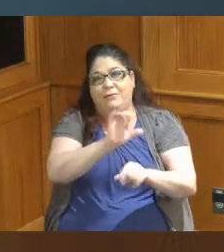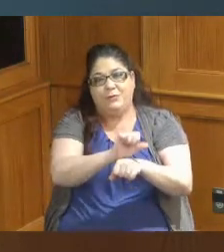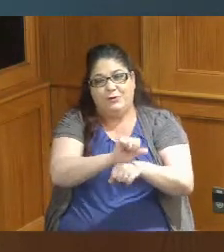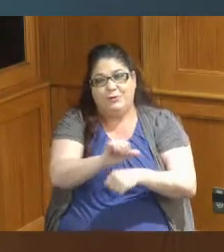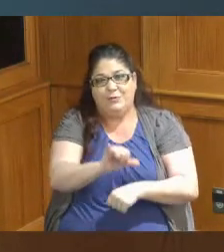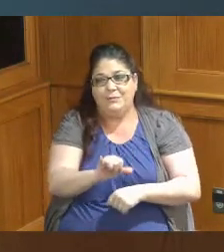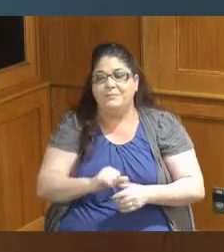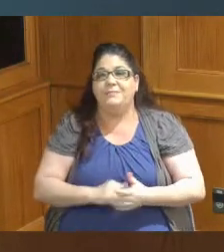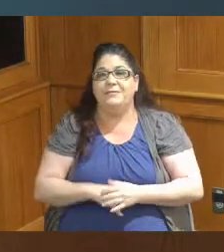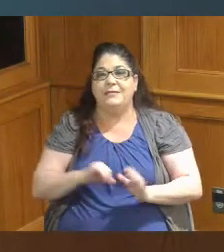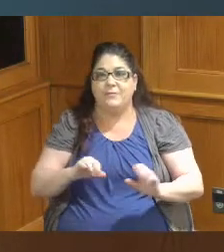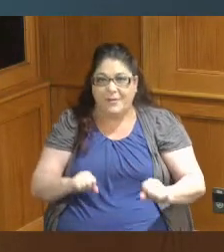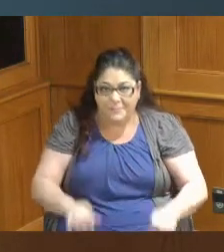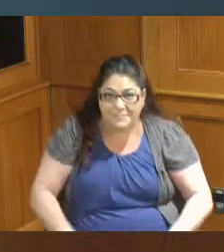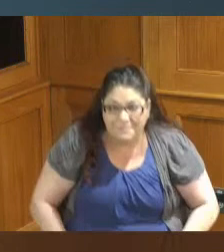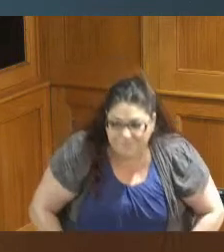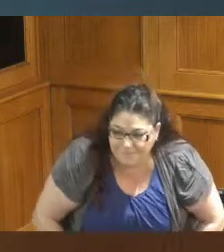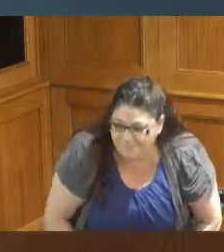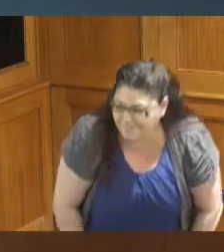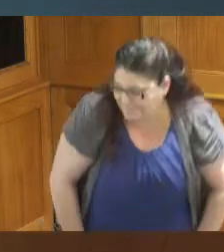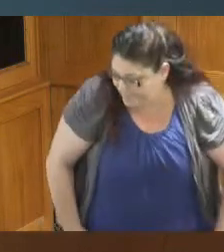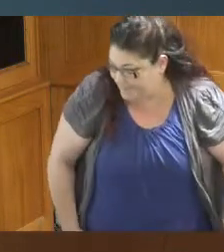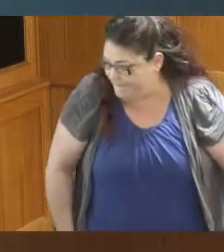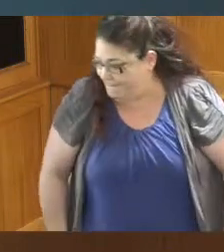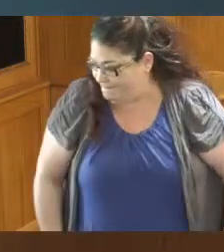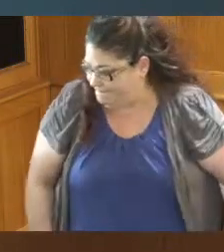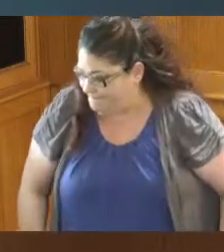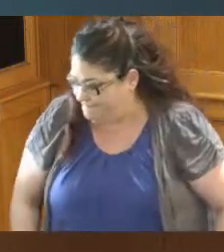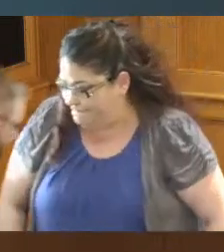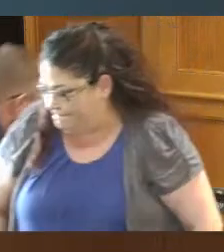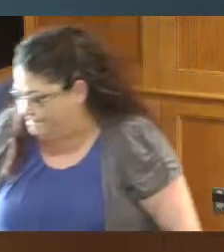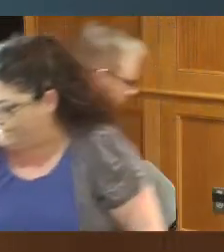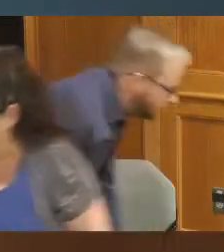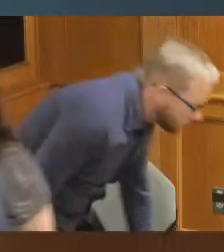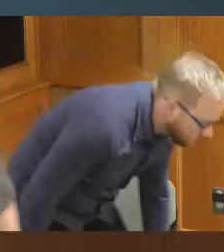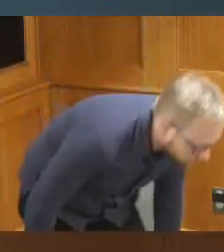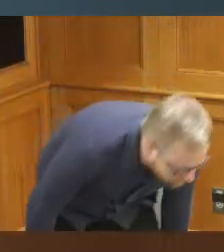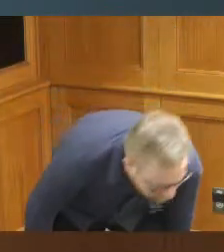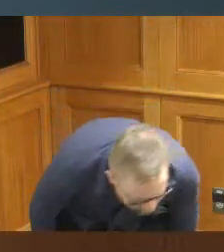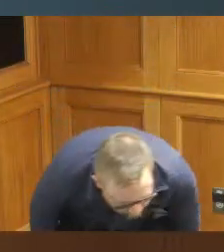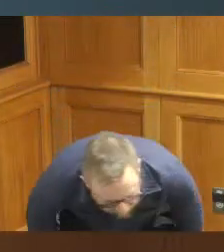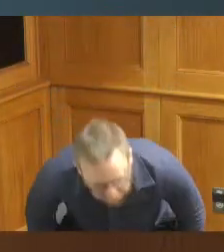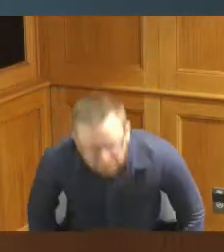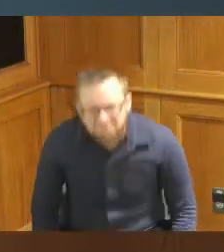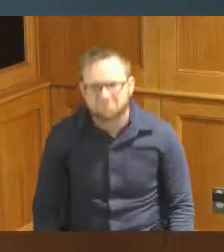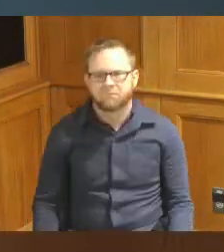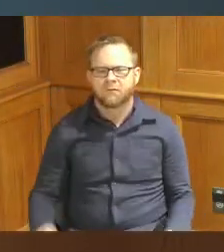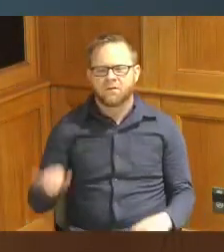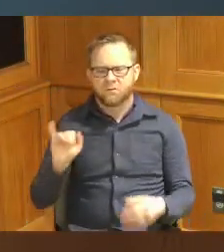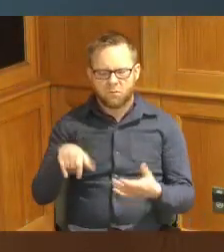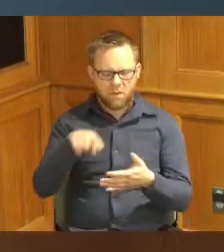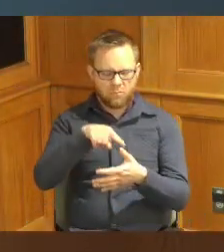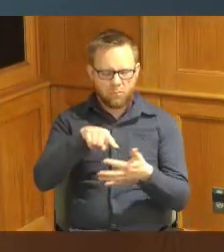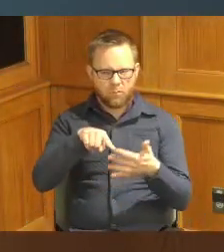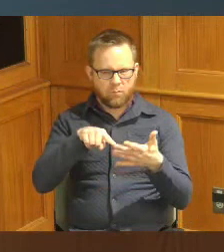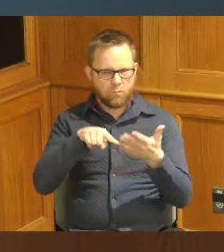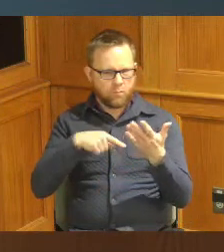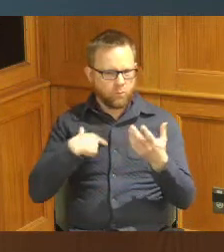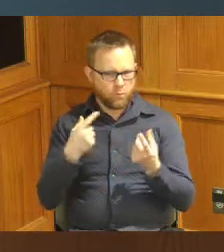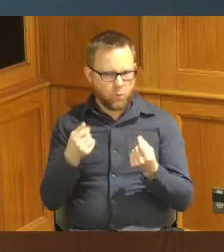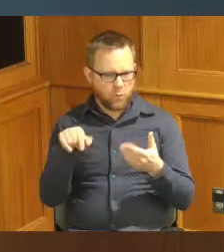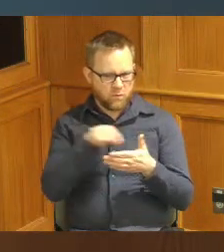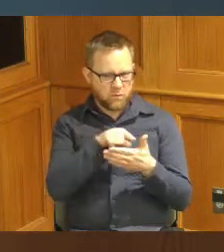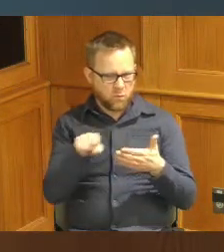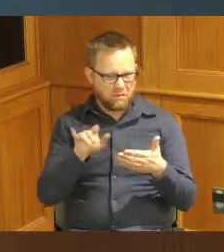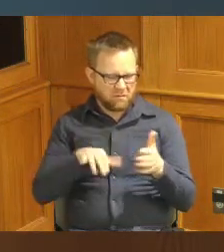is doing in a positive way so those are my areas that I was doing this week this the top highlights